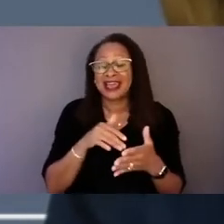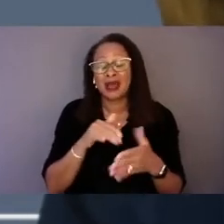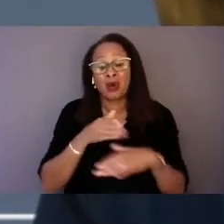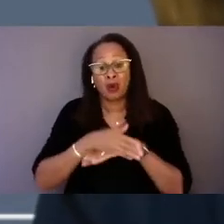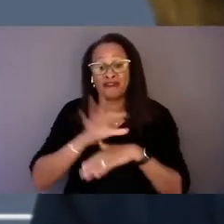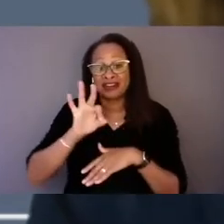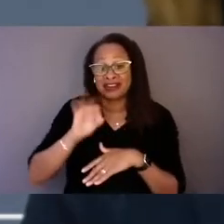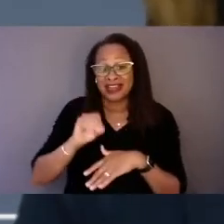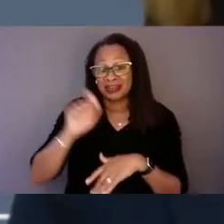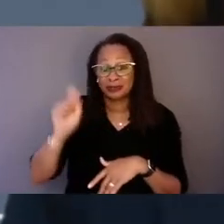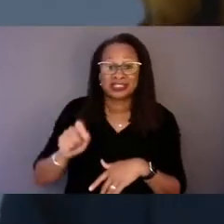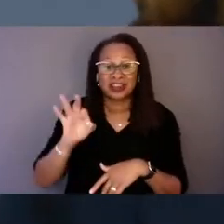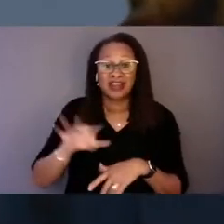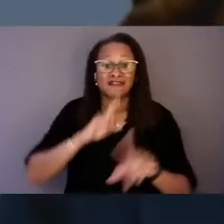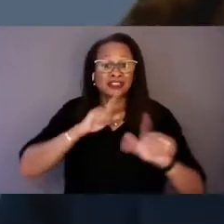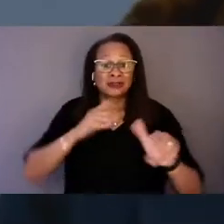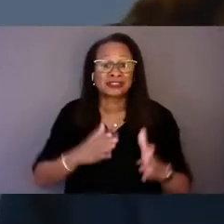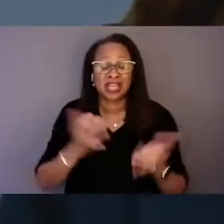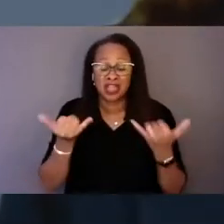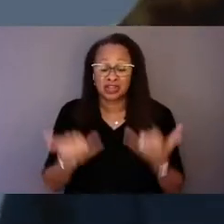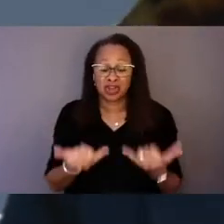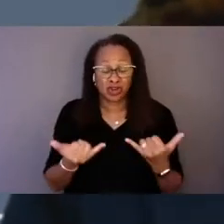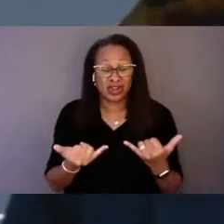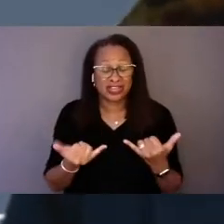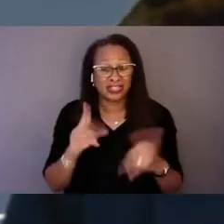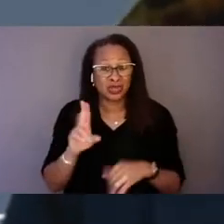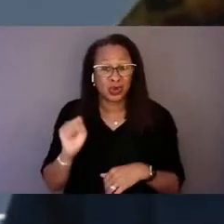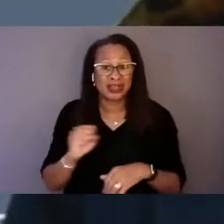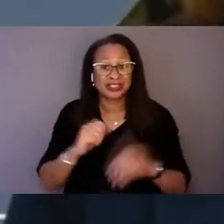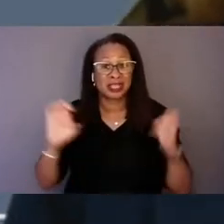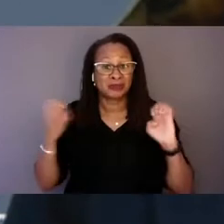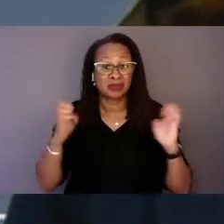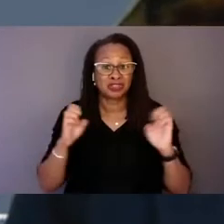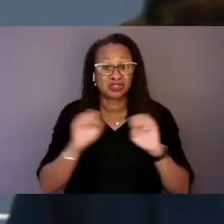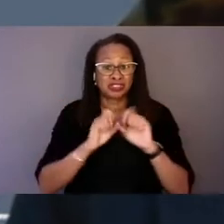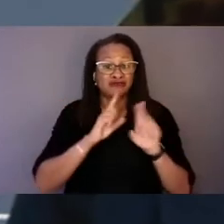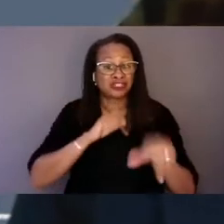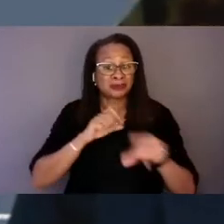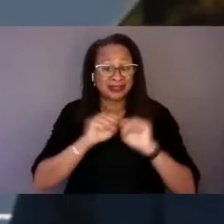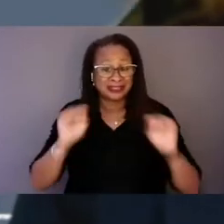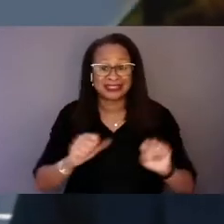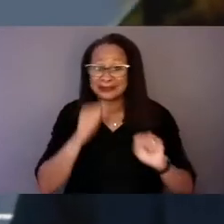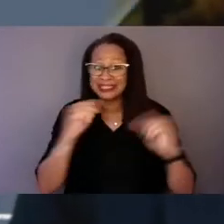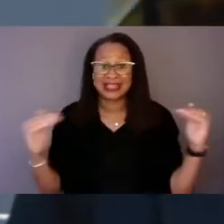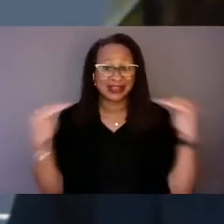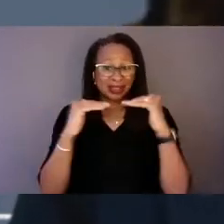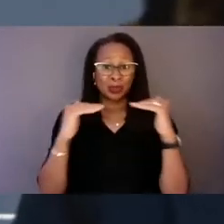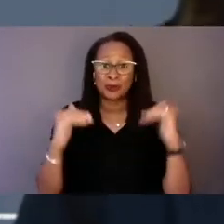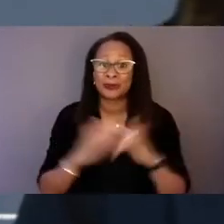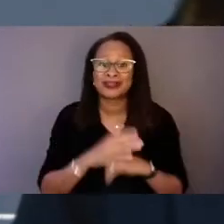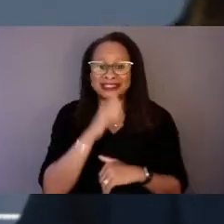that the current U.S. psychiatric emergency response system is not equitable. These are very significant statistics